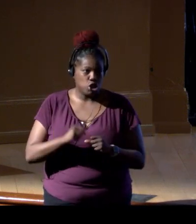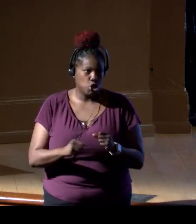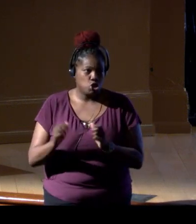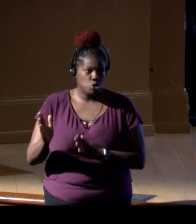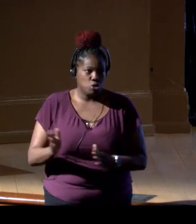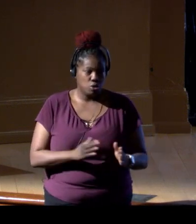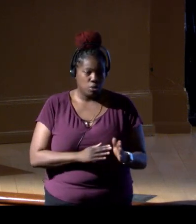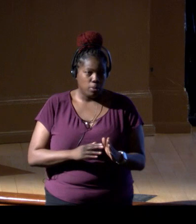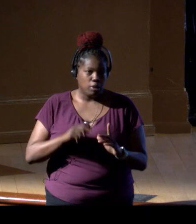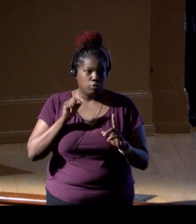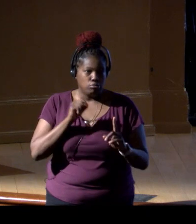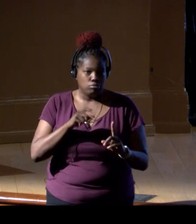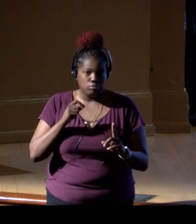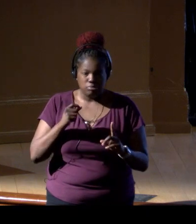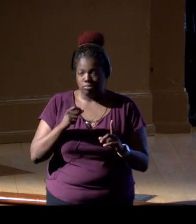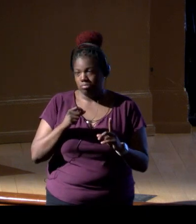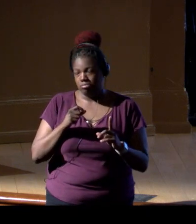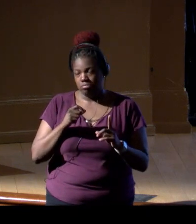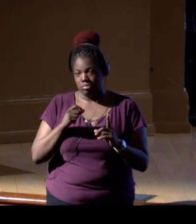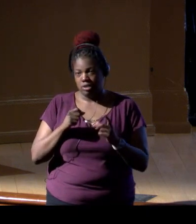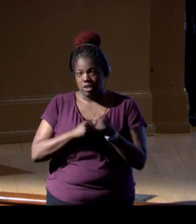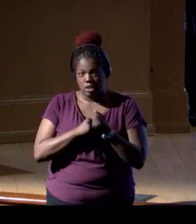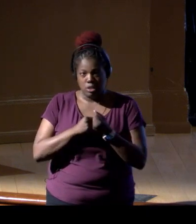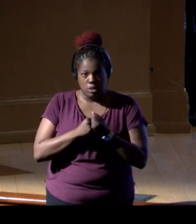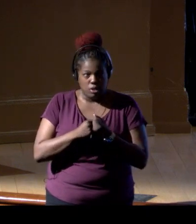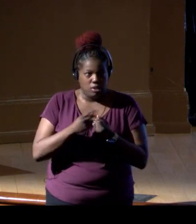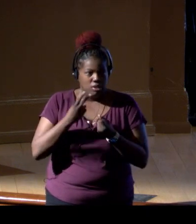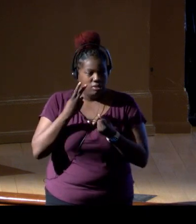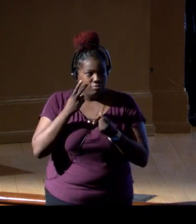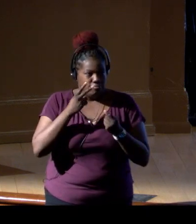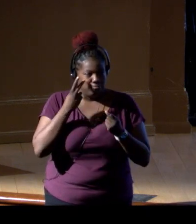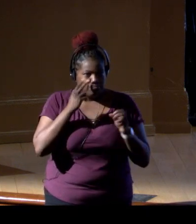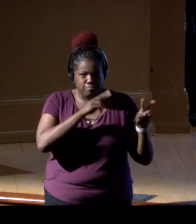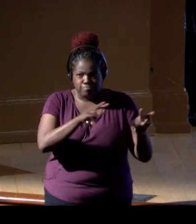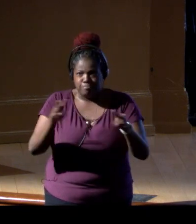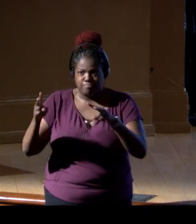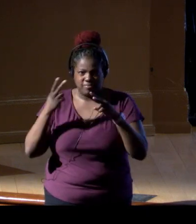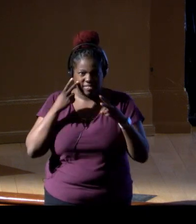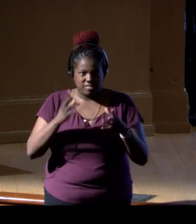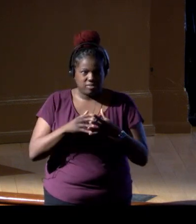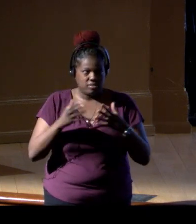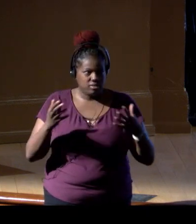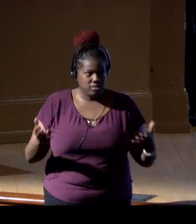this widespread support. Just looking out over the audience, it's very clear that there's a lot of energy